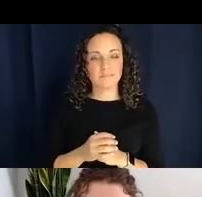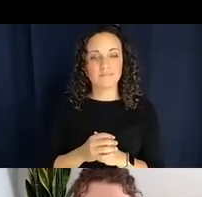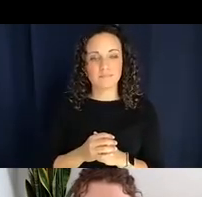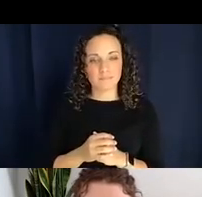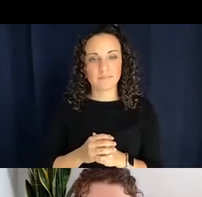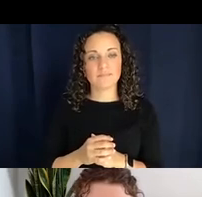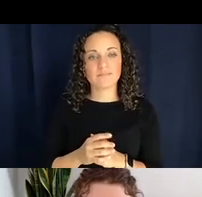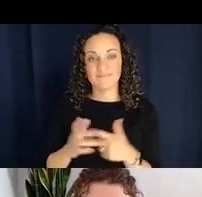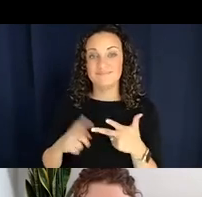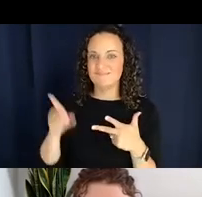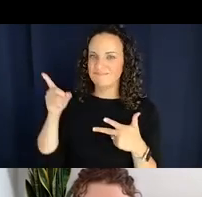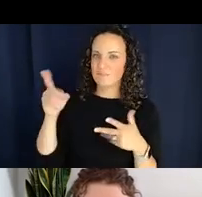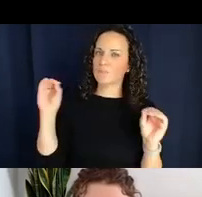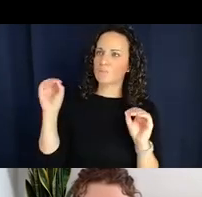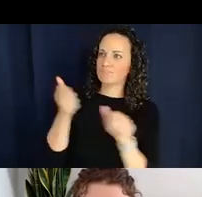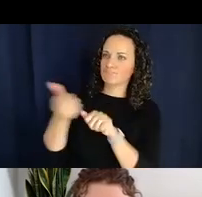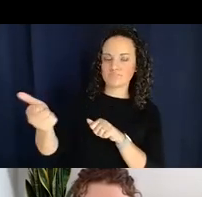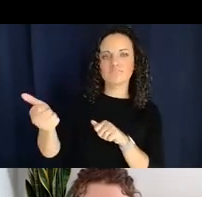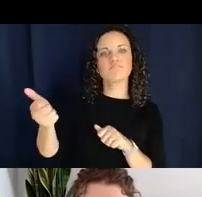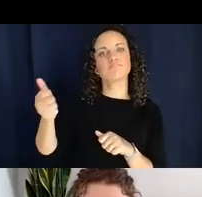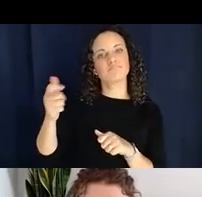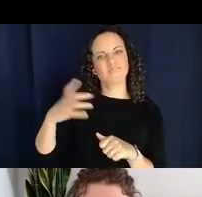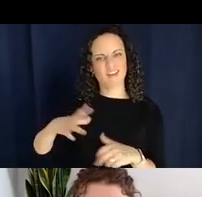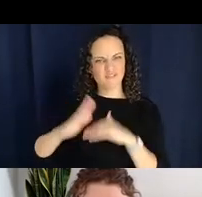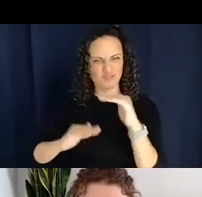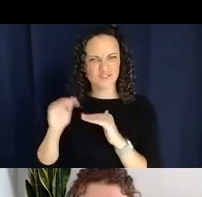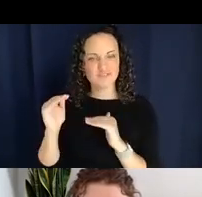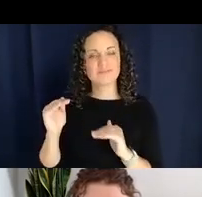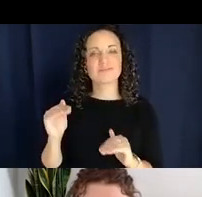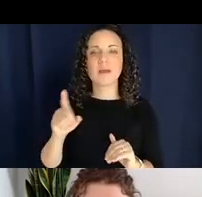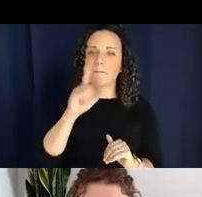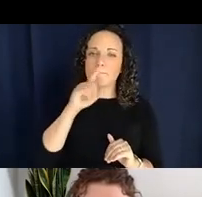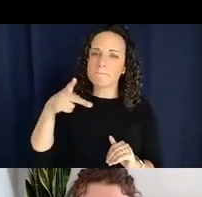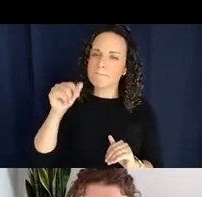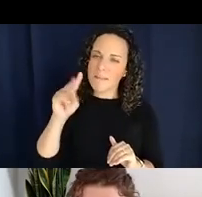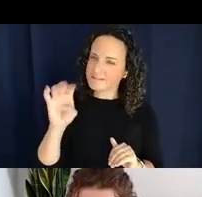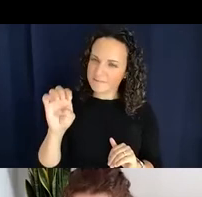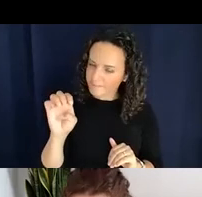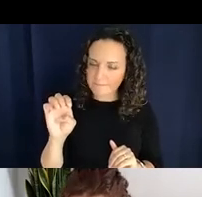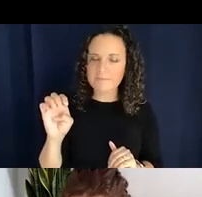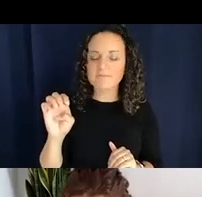type of constructions. I wouldn't say necessarily passive, but I would say more like un-accusative